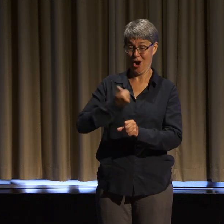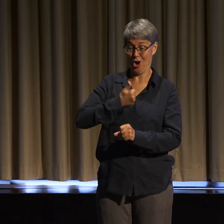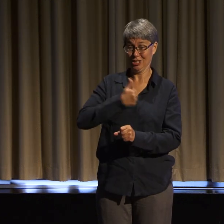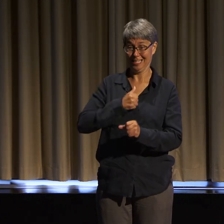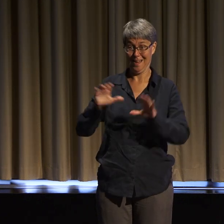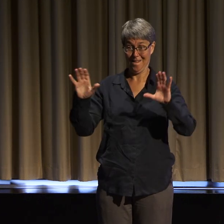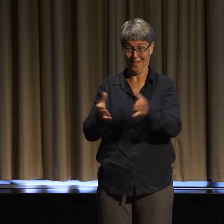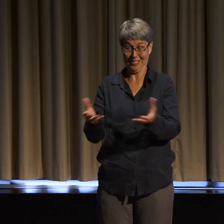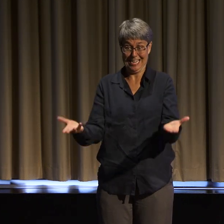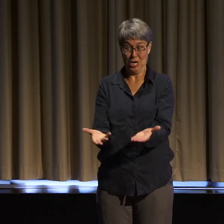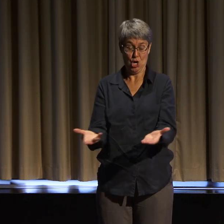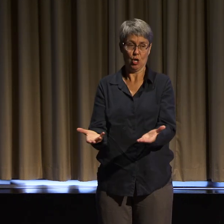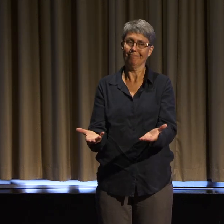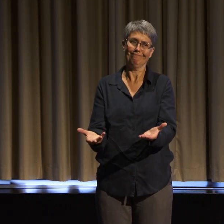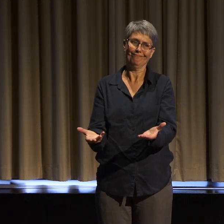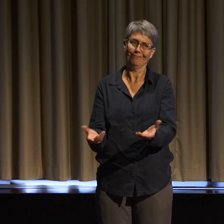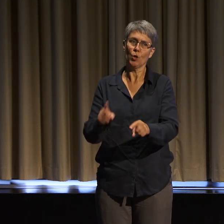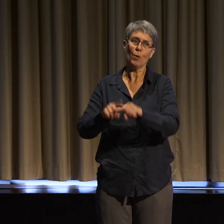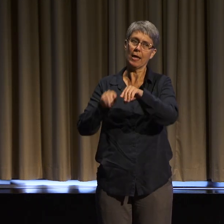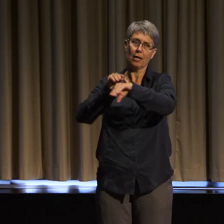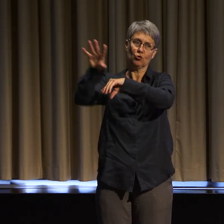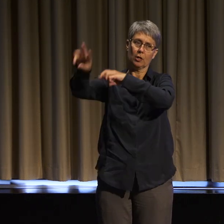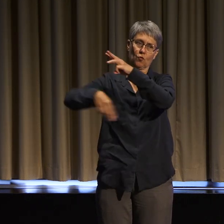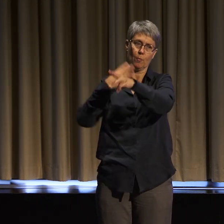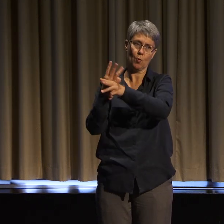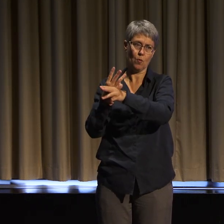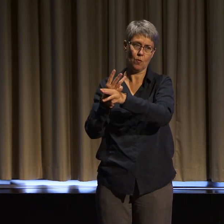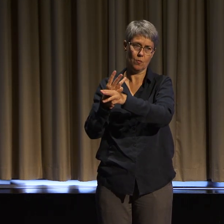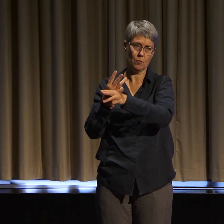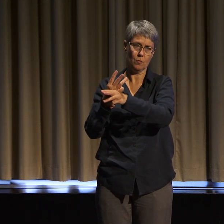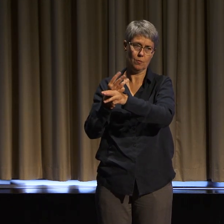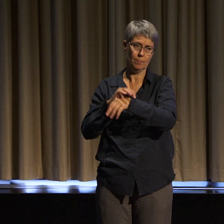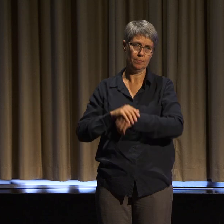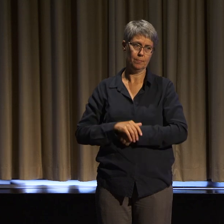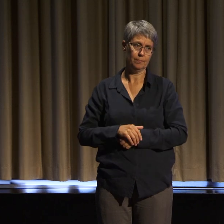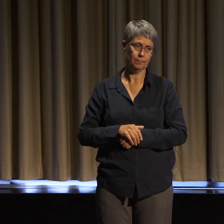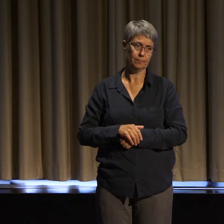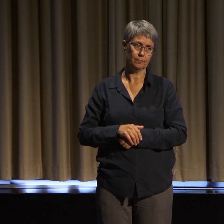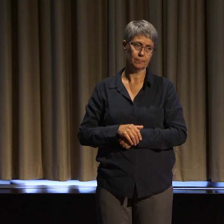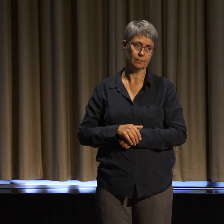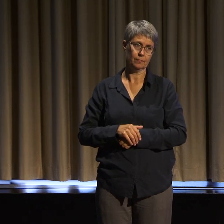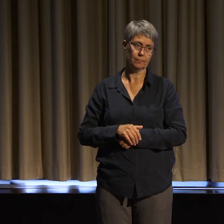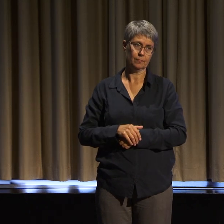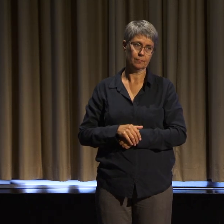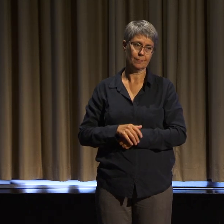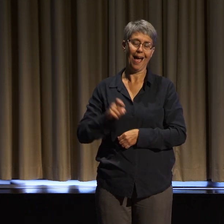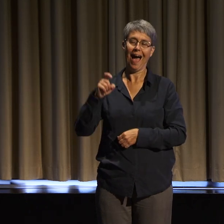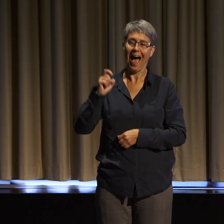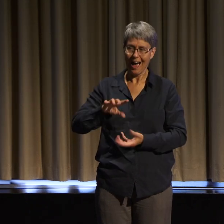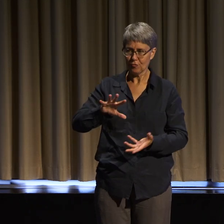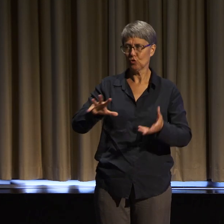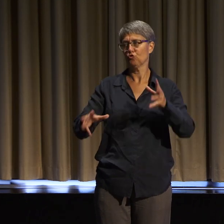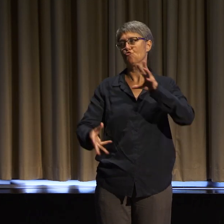We have to work to transform the world but we can only do that effectively if we can work to transform ourselves and our relationships